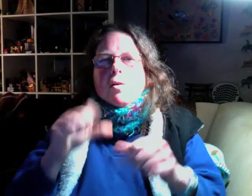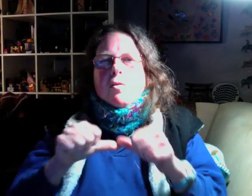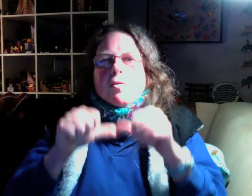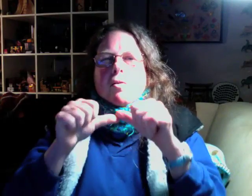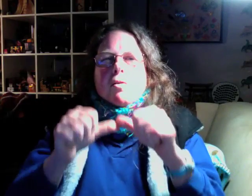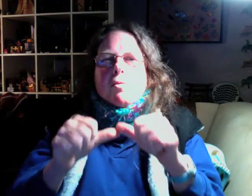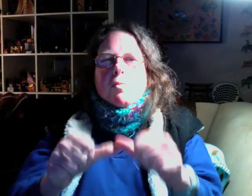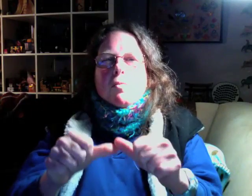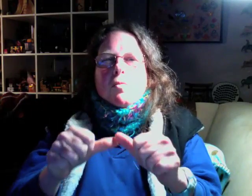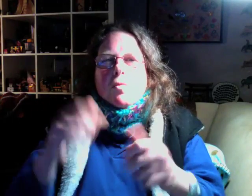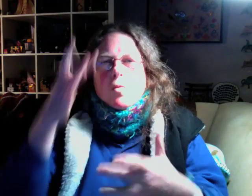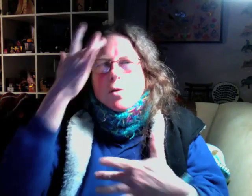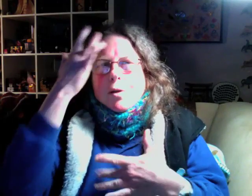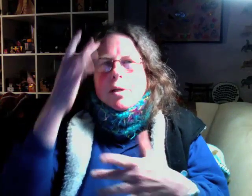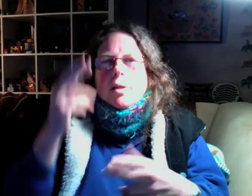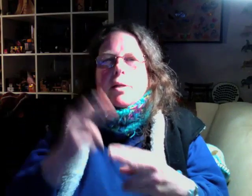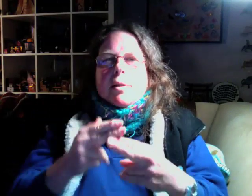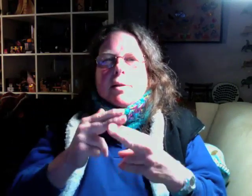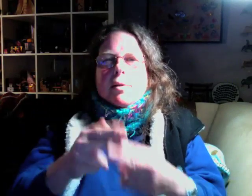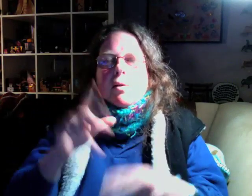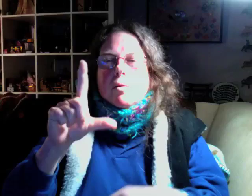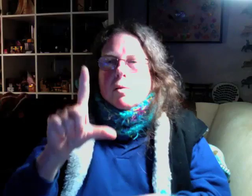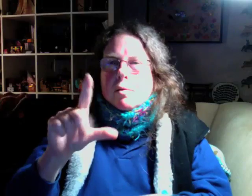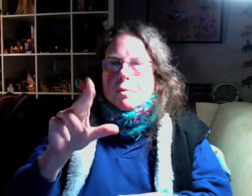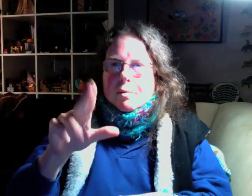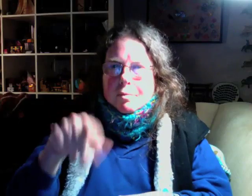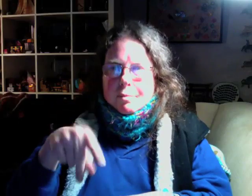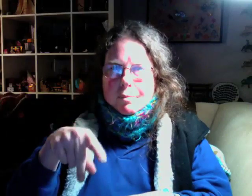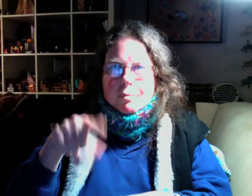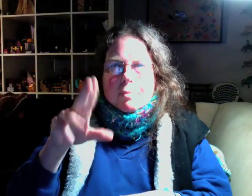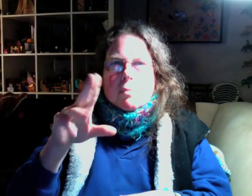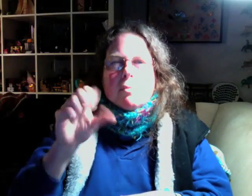I also have a disability from a chronic illness called lupus,